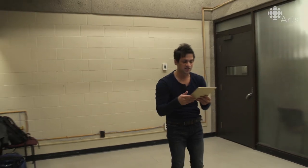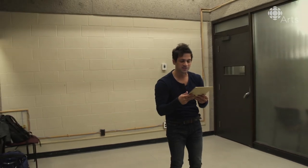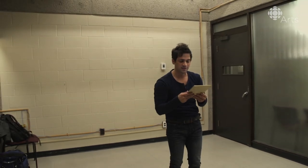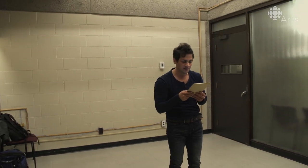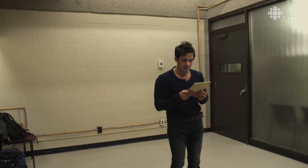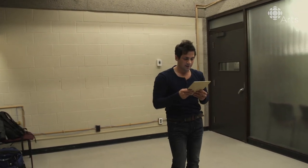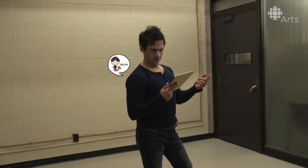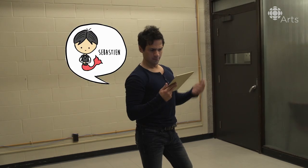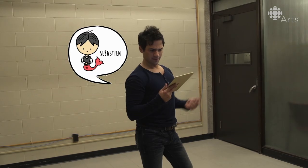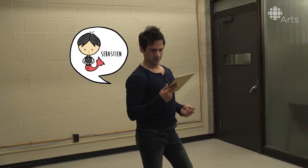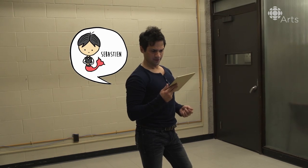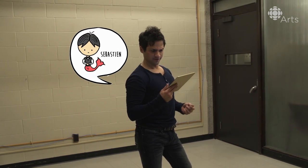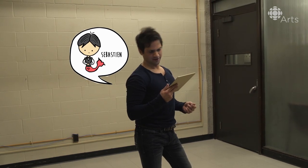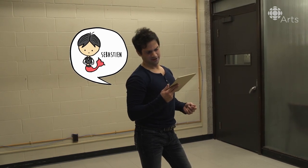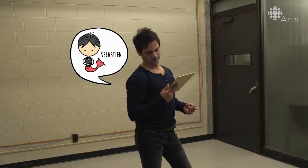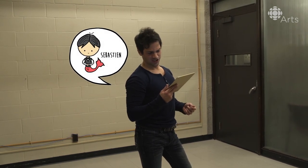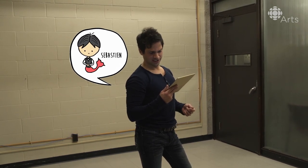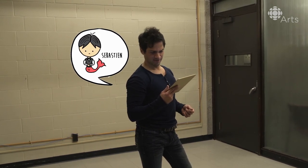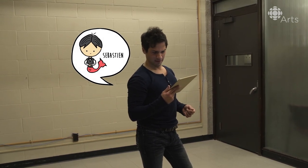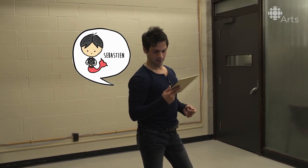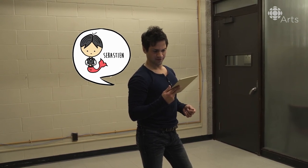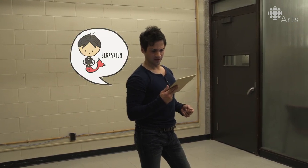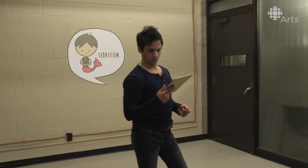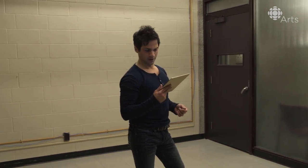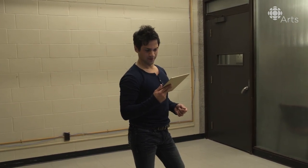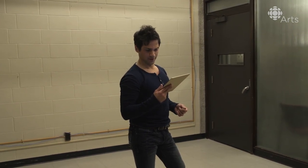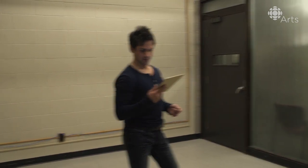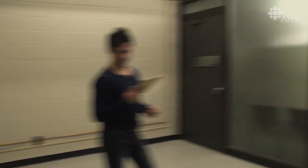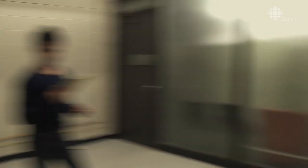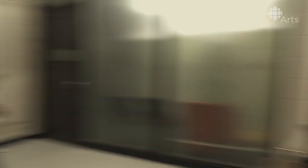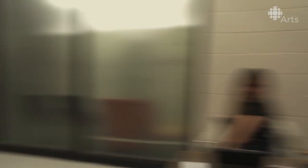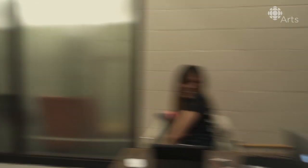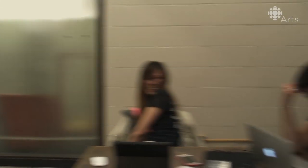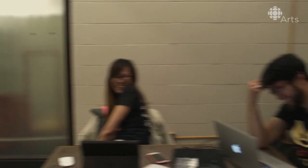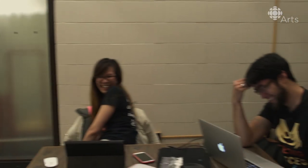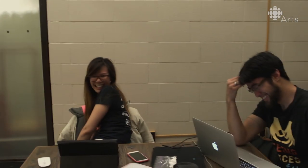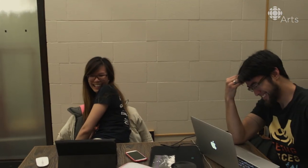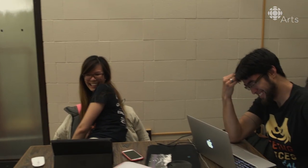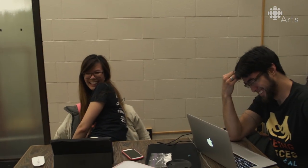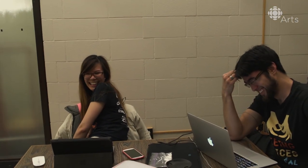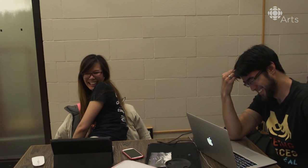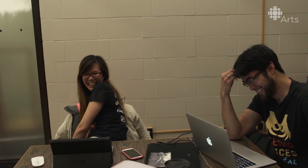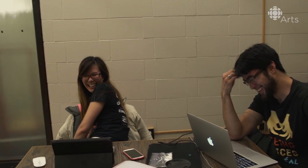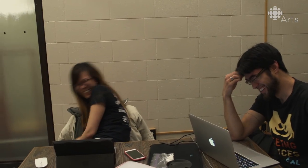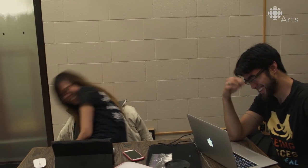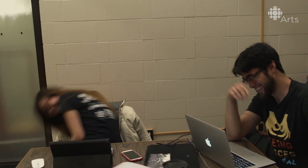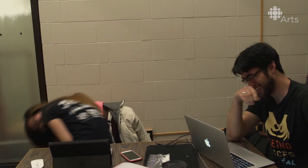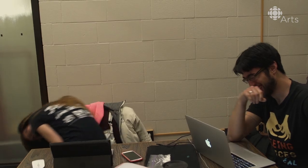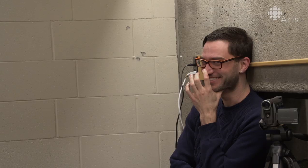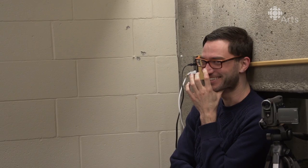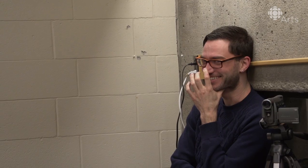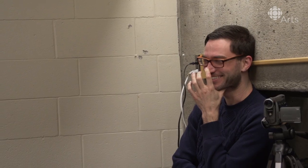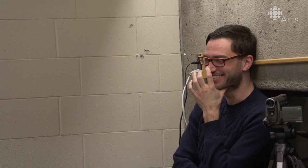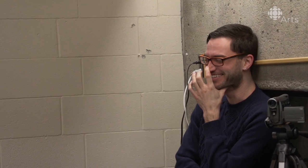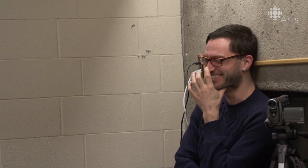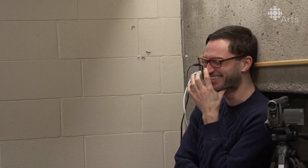[Actor] I'm sorry, I was just- did you know that the earth uh, is made-up of 70% water? [Québec accent] --anyway I come from a place called Atlantis, Câlice!